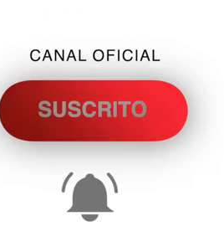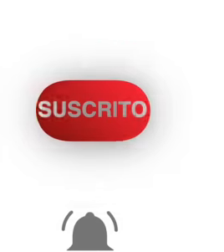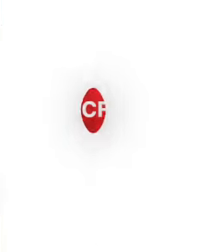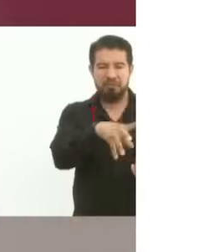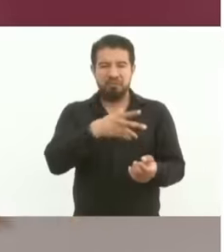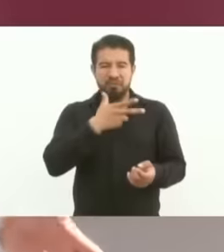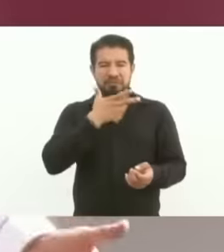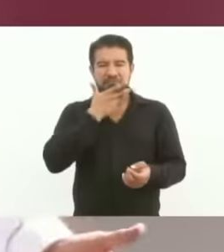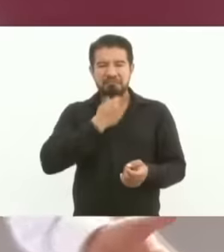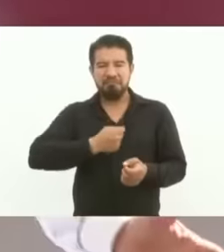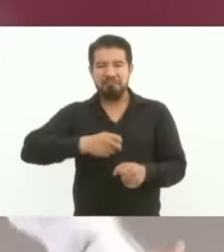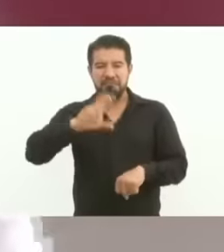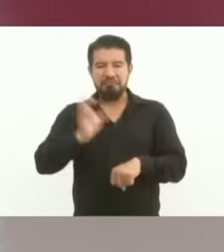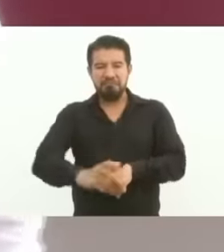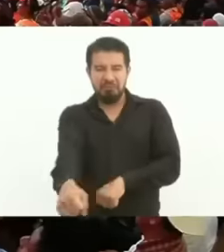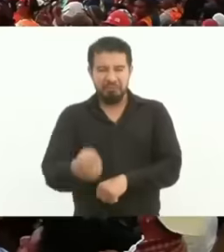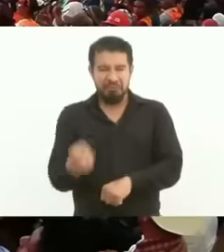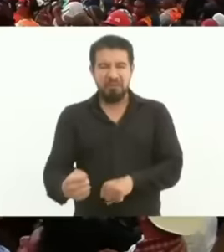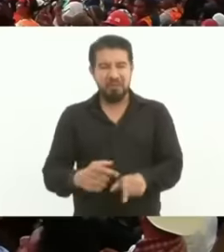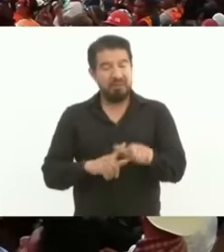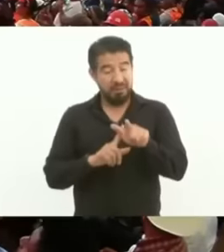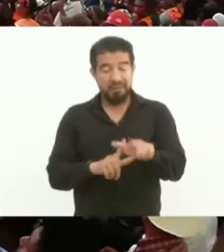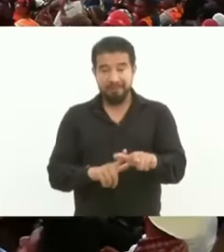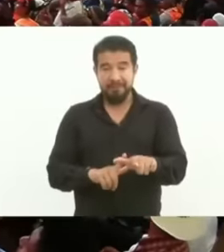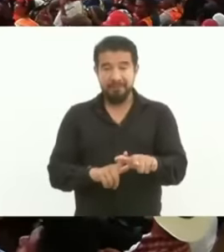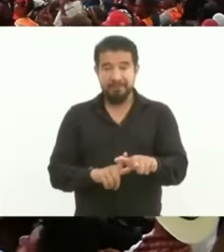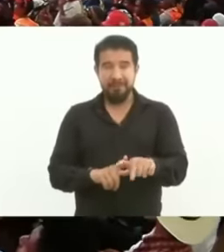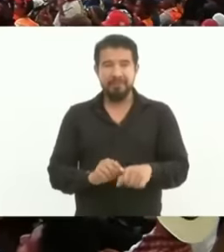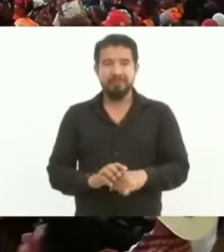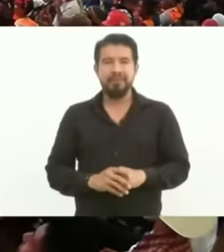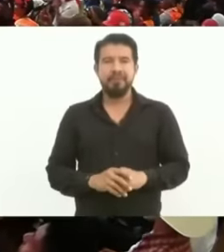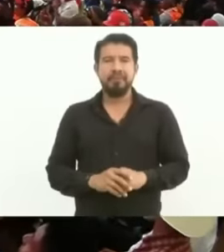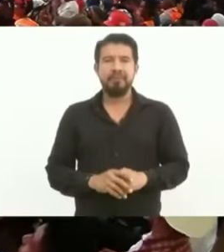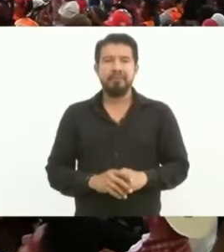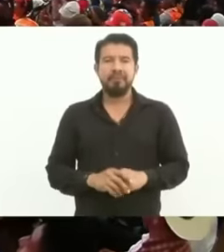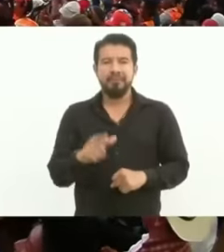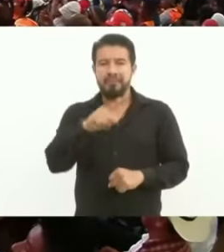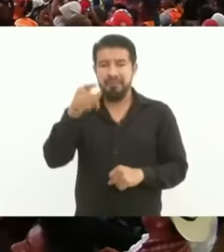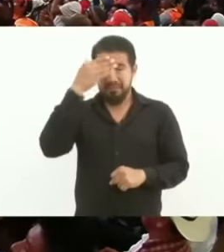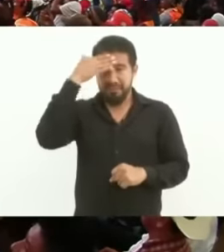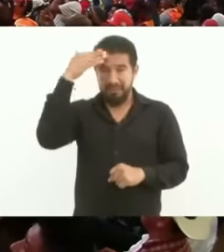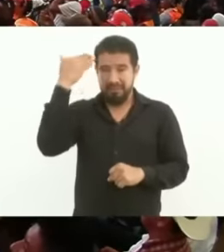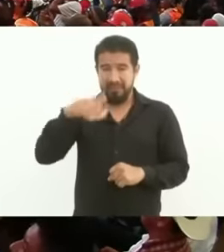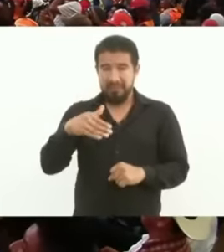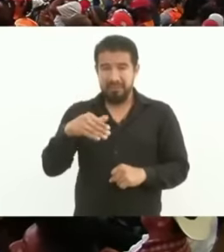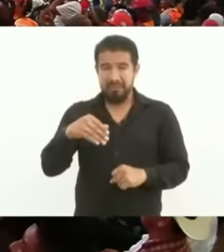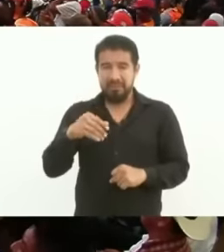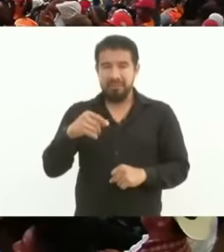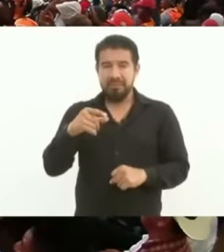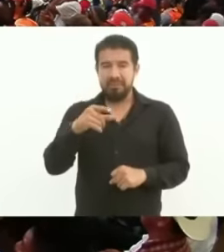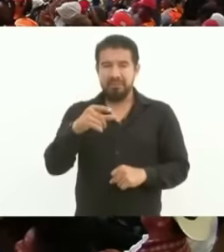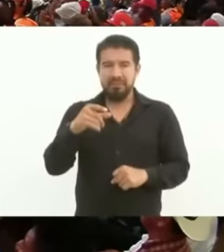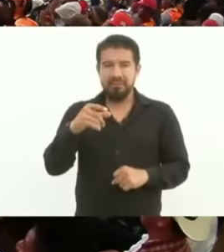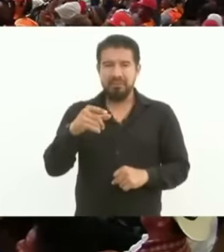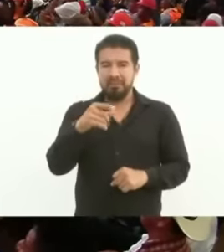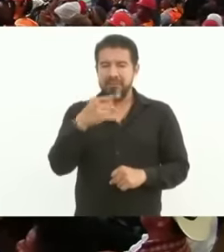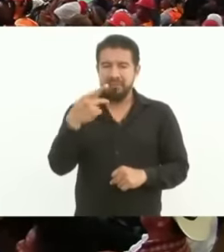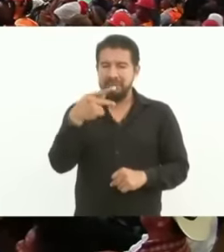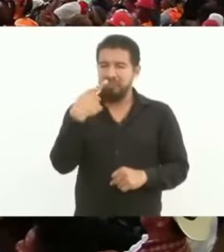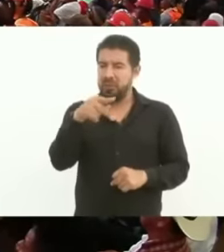or no so you know what this one even though the machines don't like it